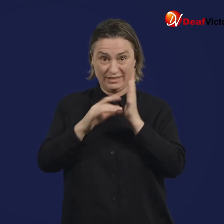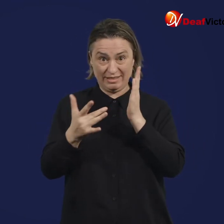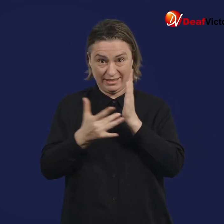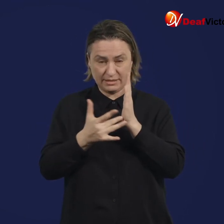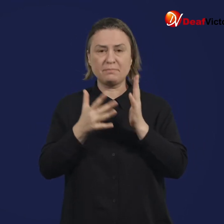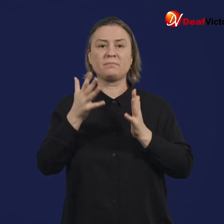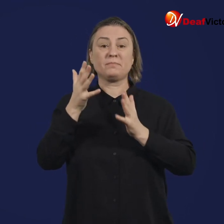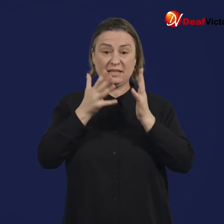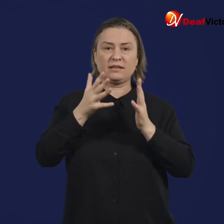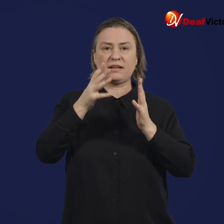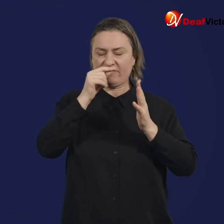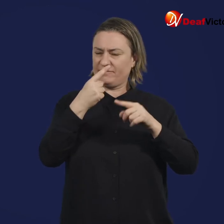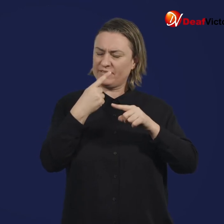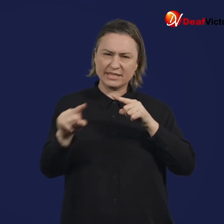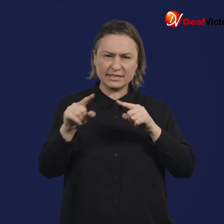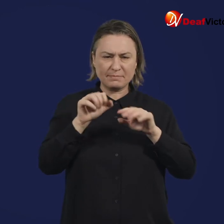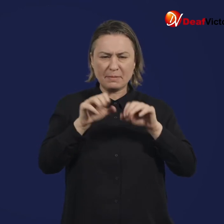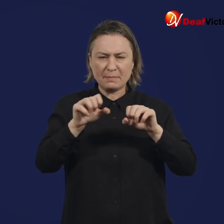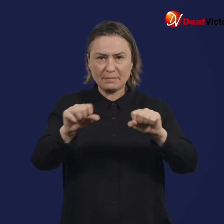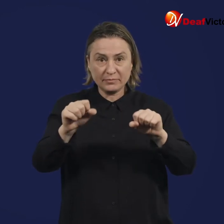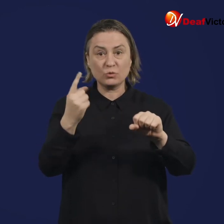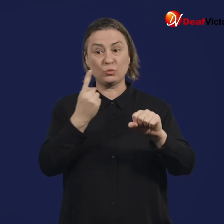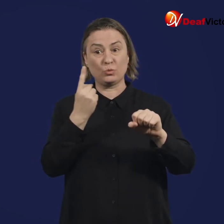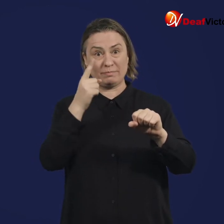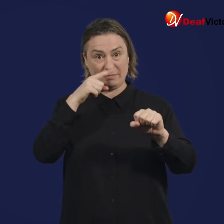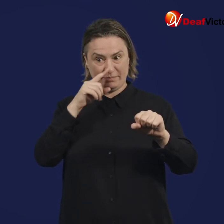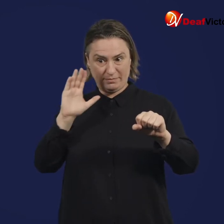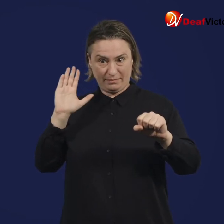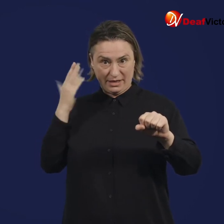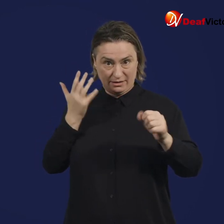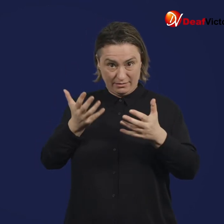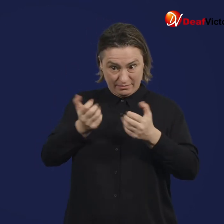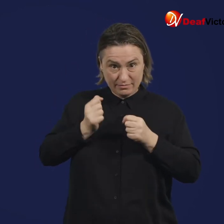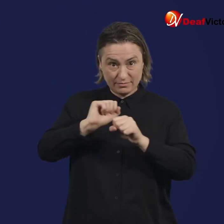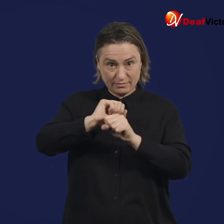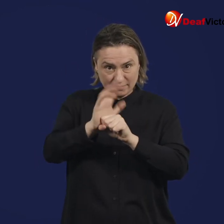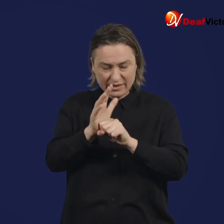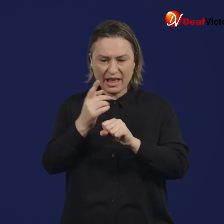which made it easy for pharmaceutical companies and the TGA to recruit volunteers into clinical trials.